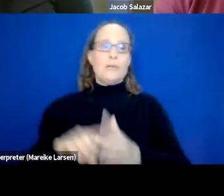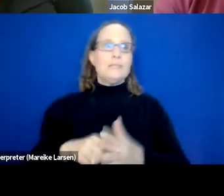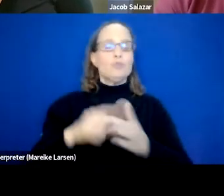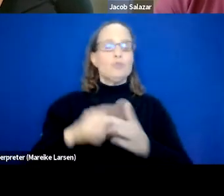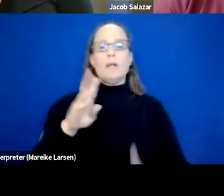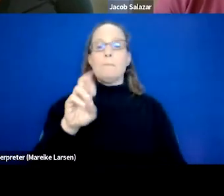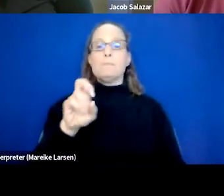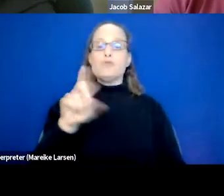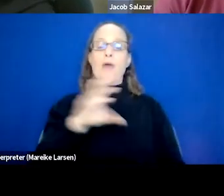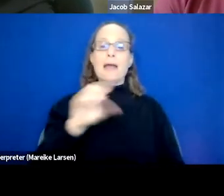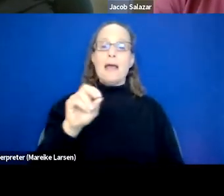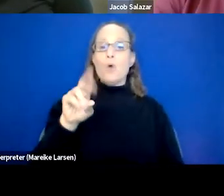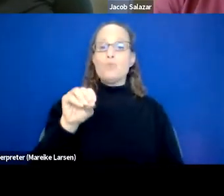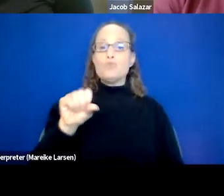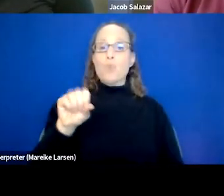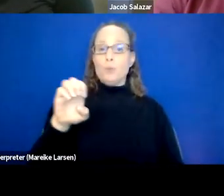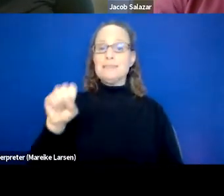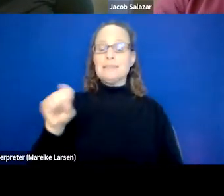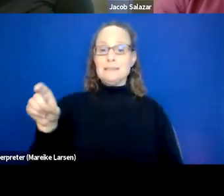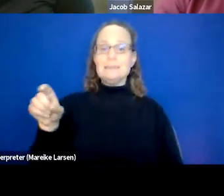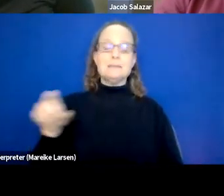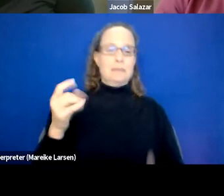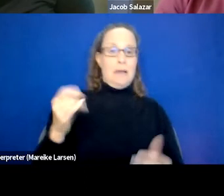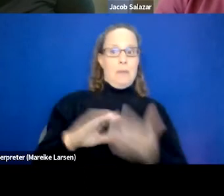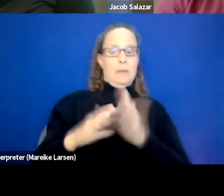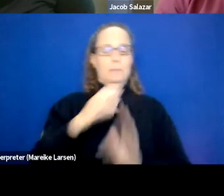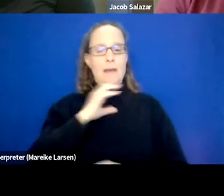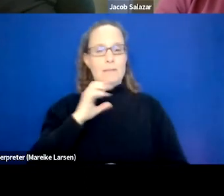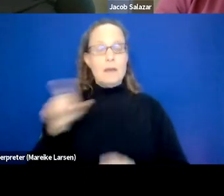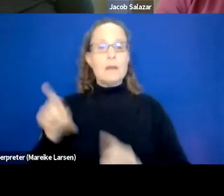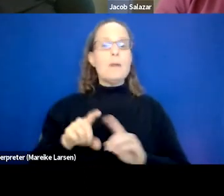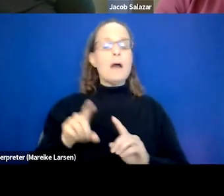which is now our Bread and Roses Cafe, where we actually have folks where they're able to come in